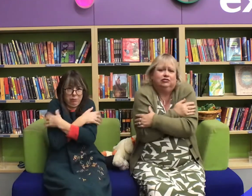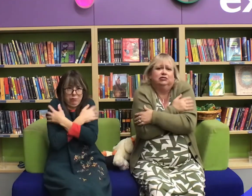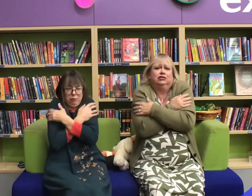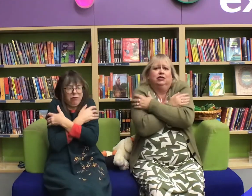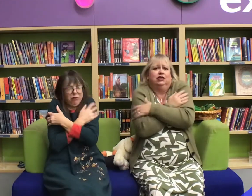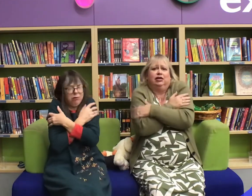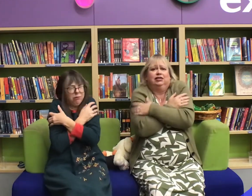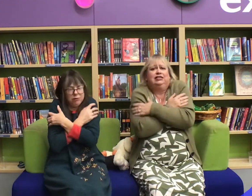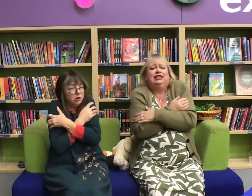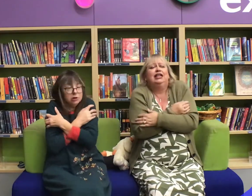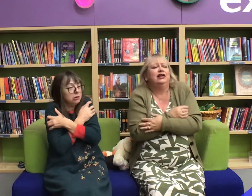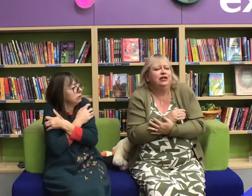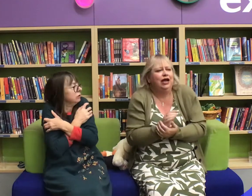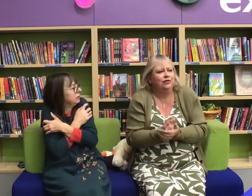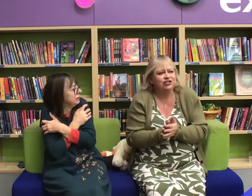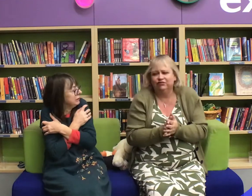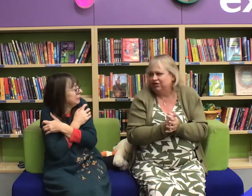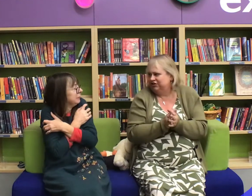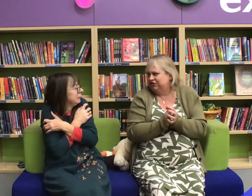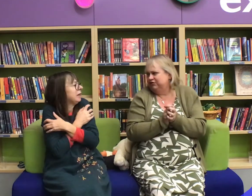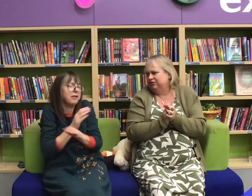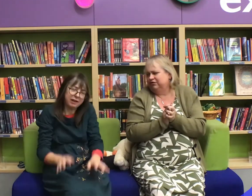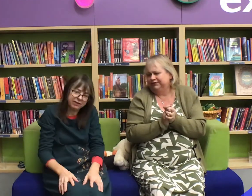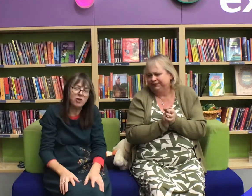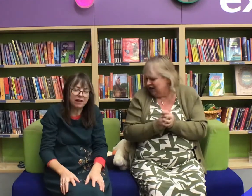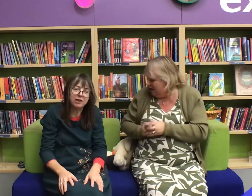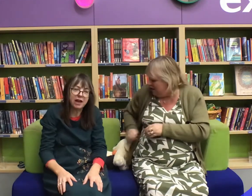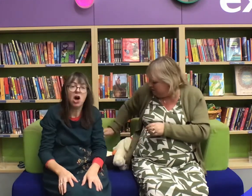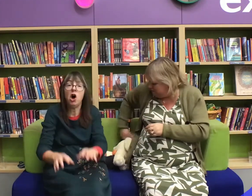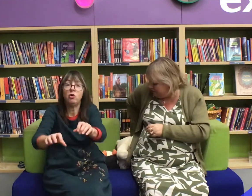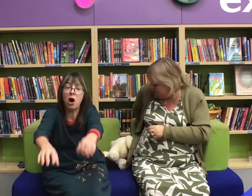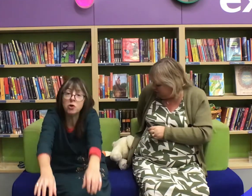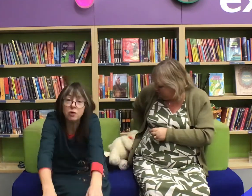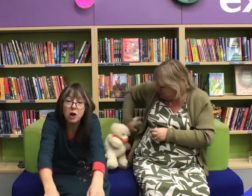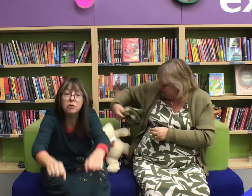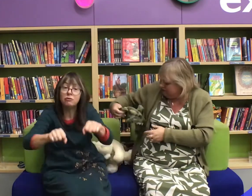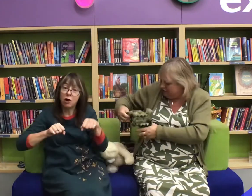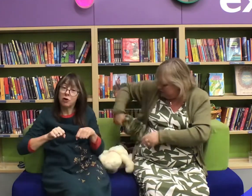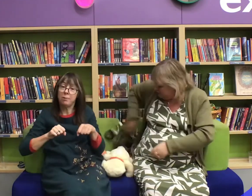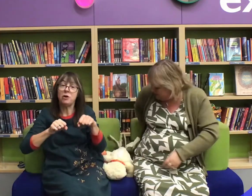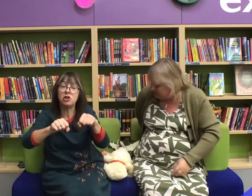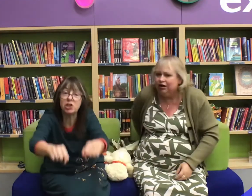to shiver! oh oh and now we should row to the shore, yes I think so. Row row row your boat gently to the shore.